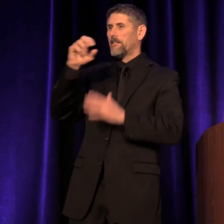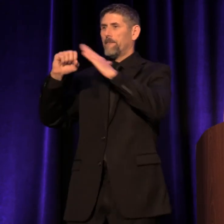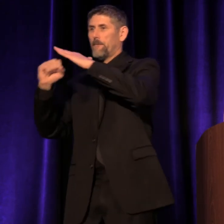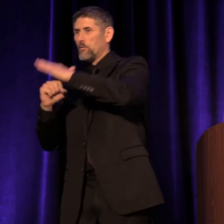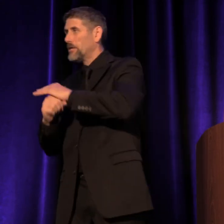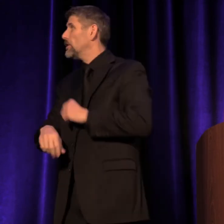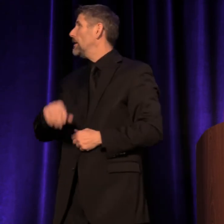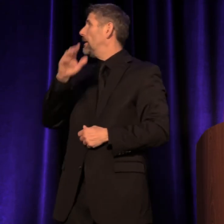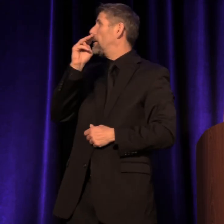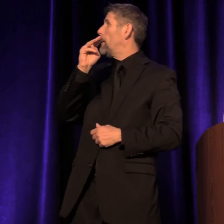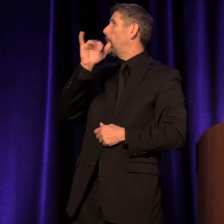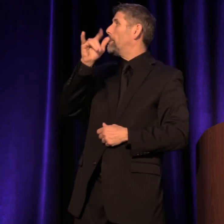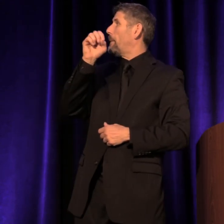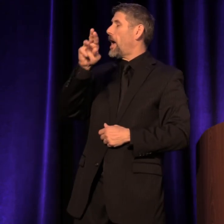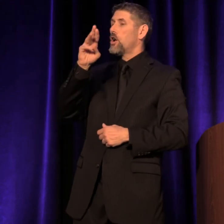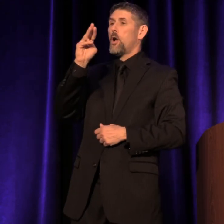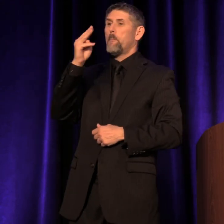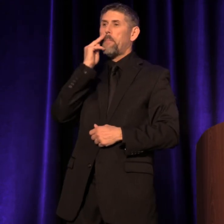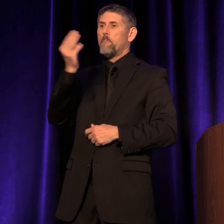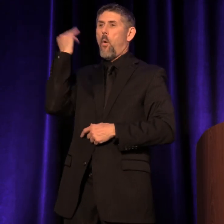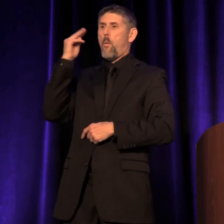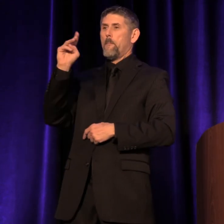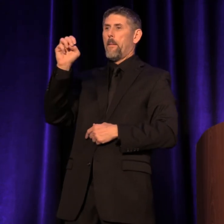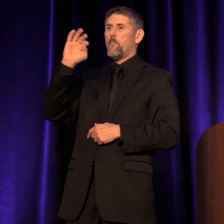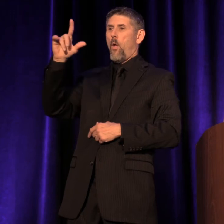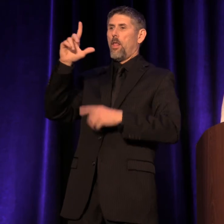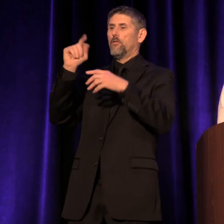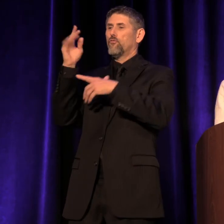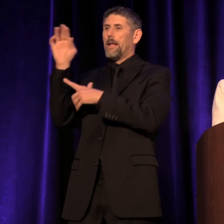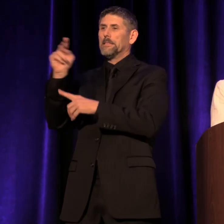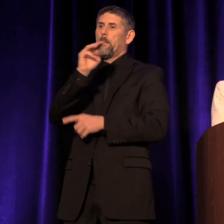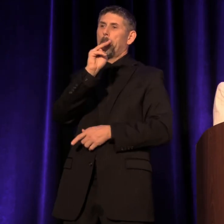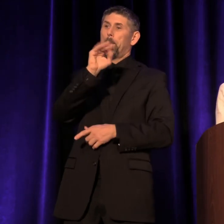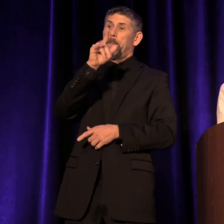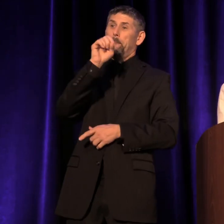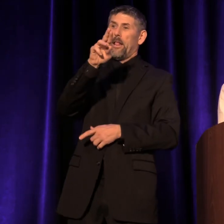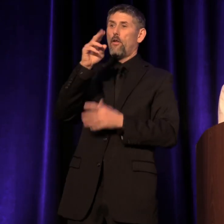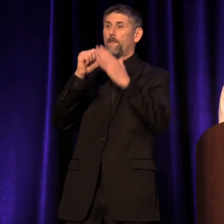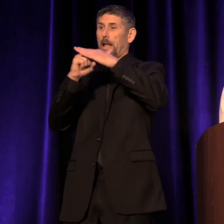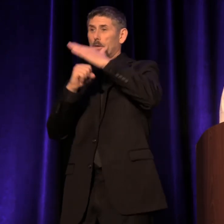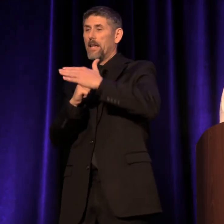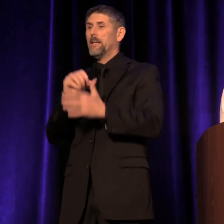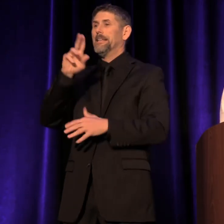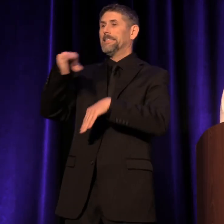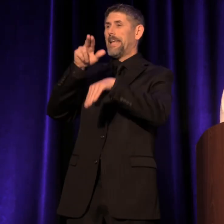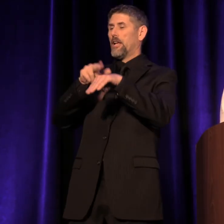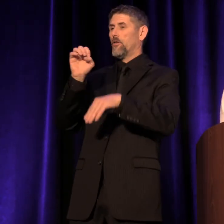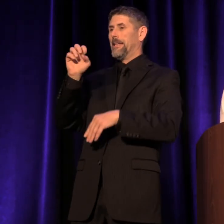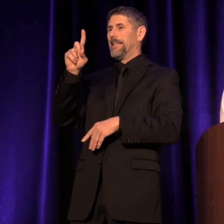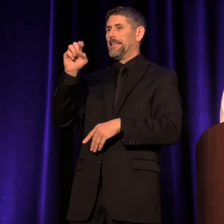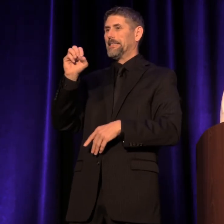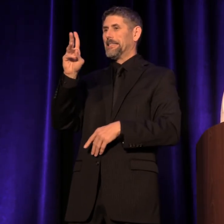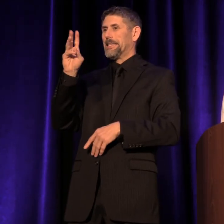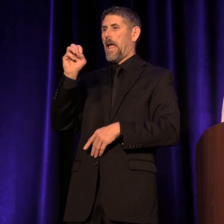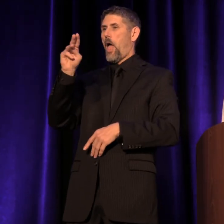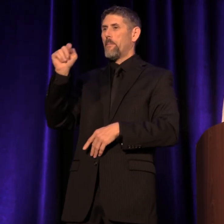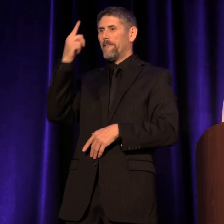Meyer Memorial Trust, The Miller Foundation, the National Endowment for the Arts,